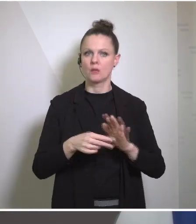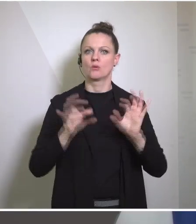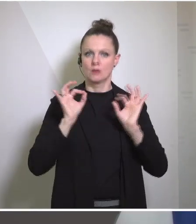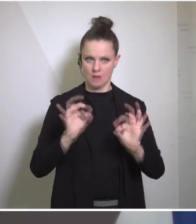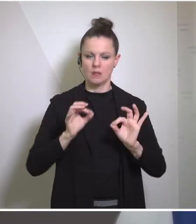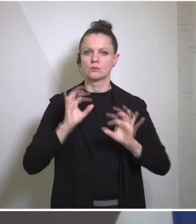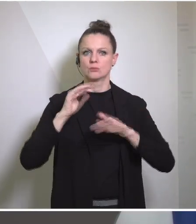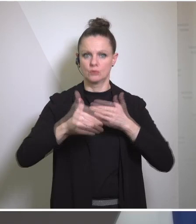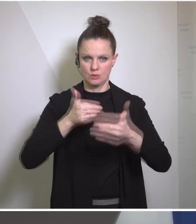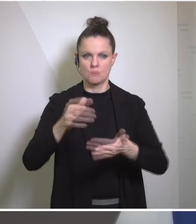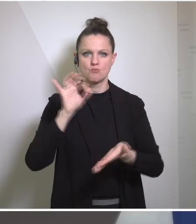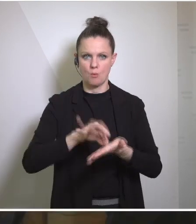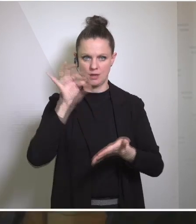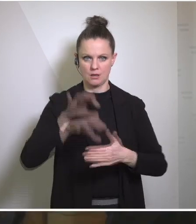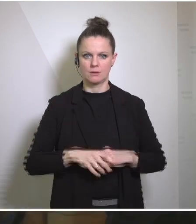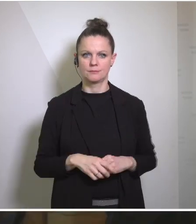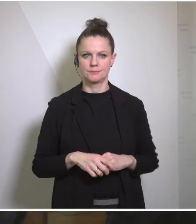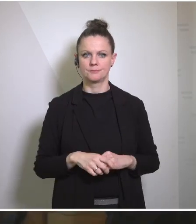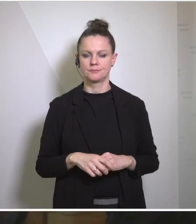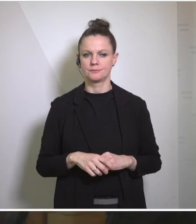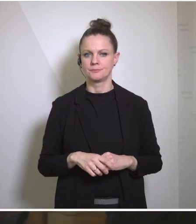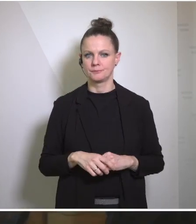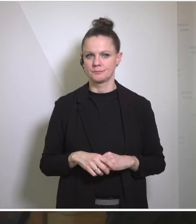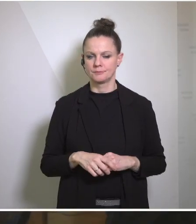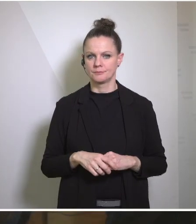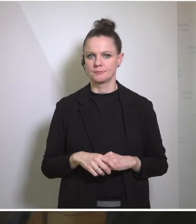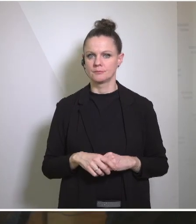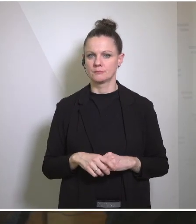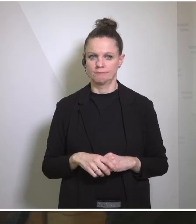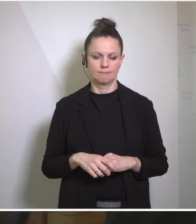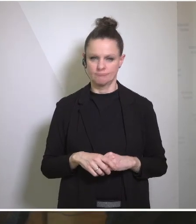Blinken: The easiest thing for me to do would be to say exactly what the Foreign Minister said,